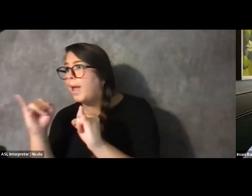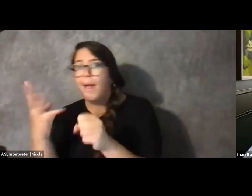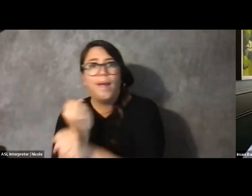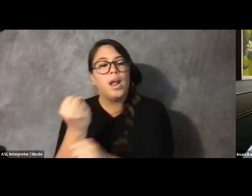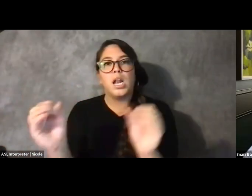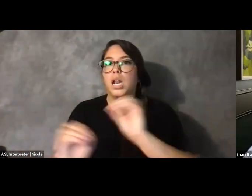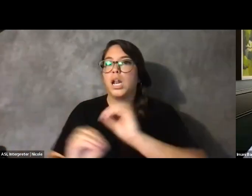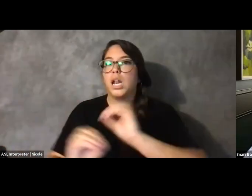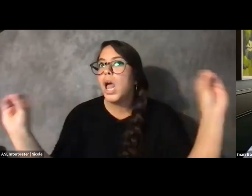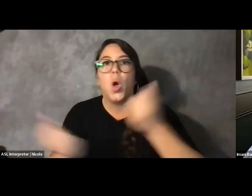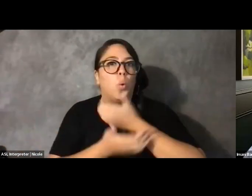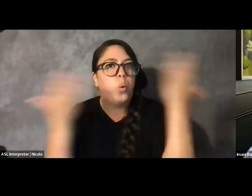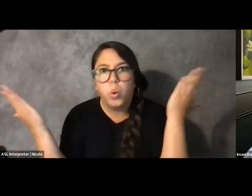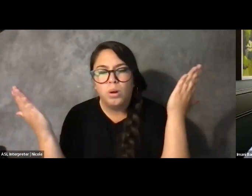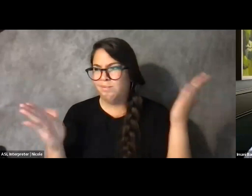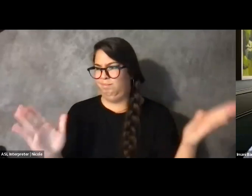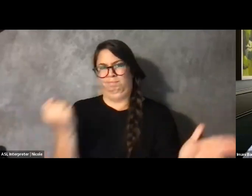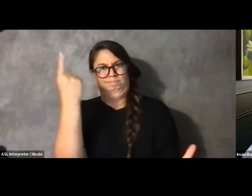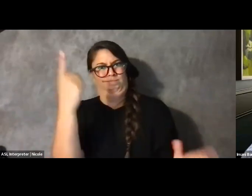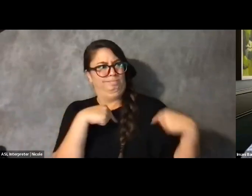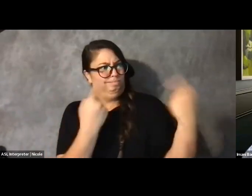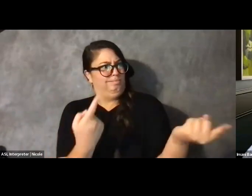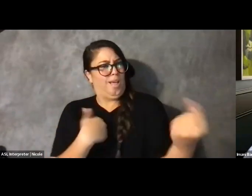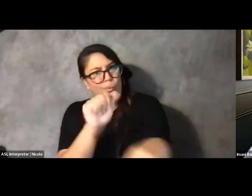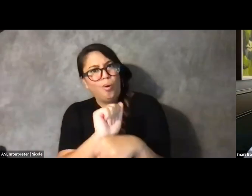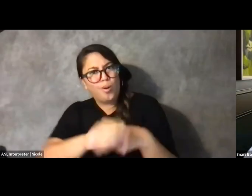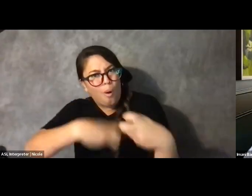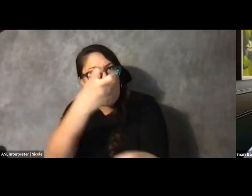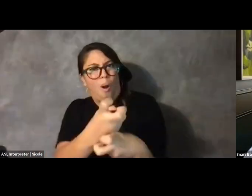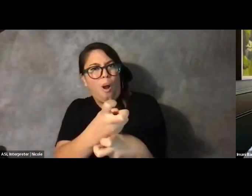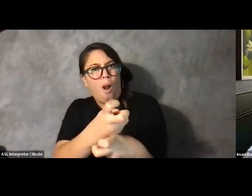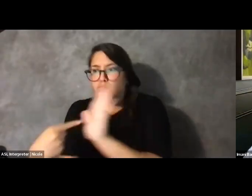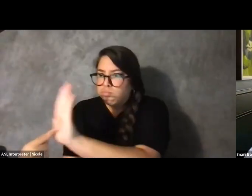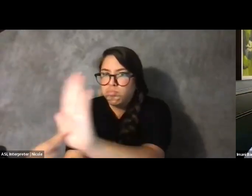I worked hard to make sure that everybody could see that I was doing advocacy work,